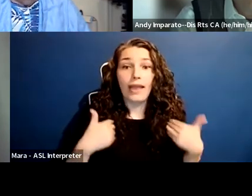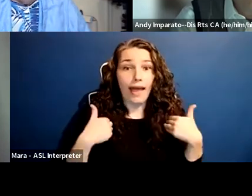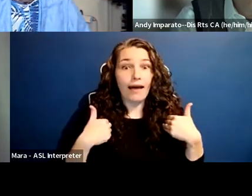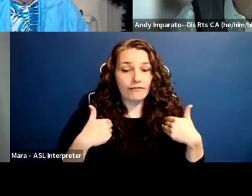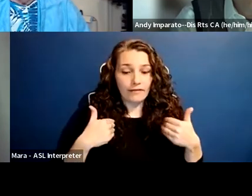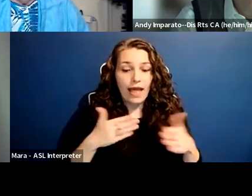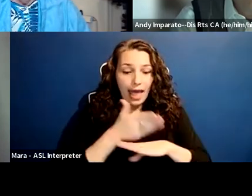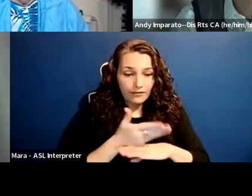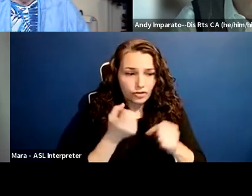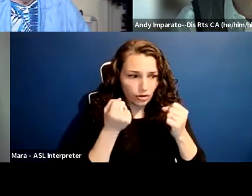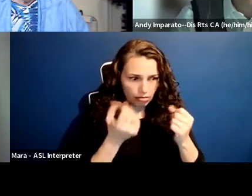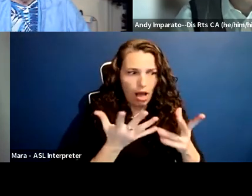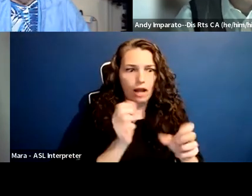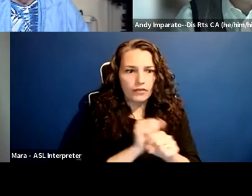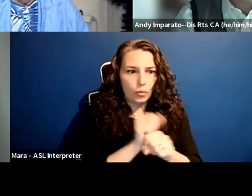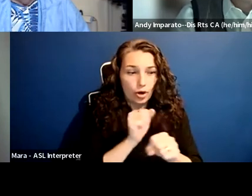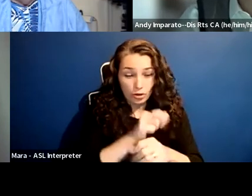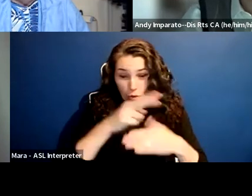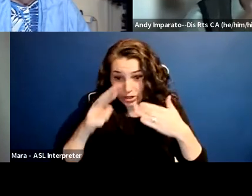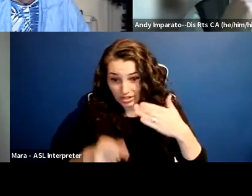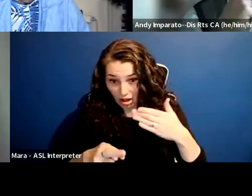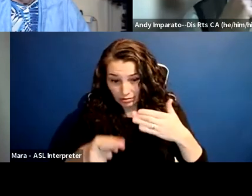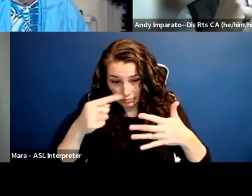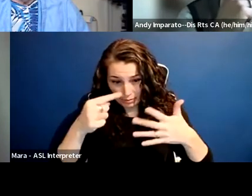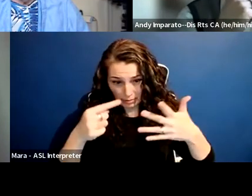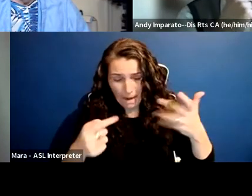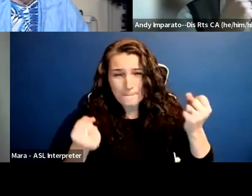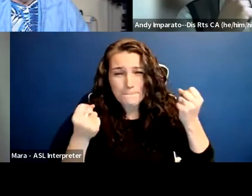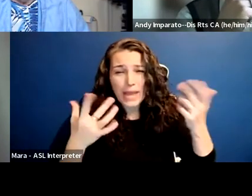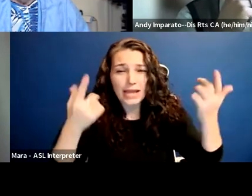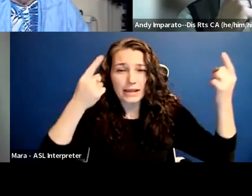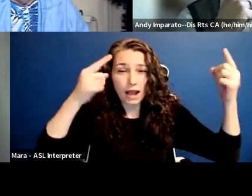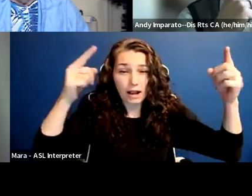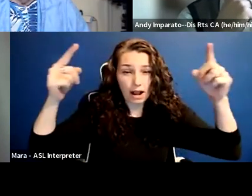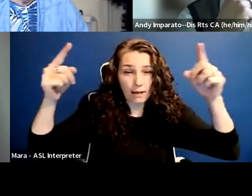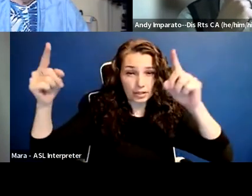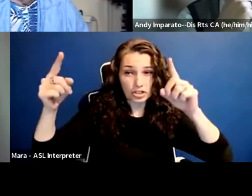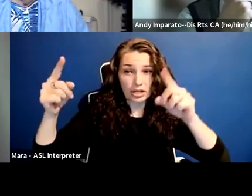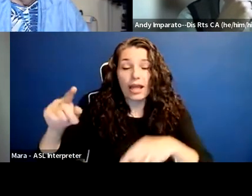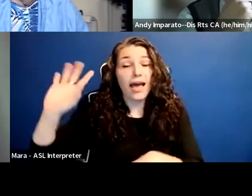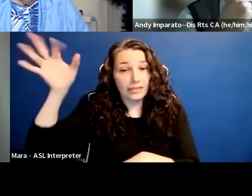I think had many accomplishments both at the federal level and at the state level.